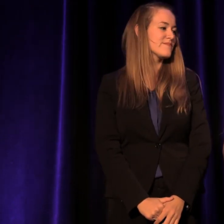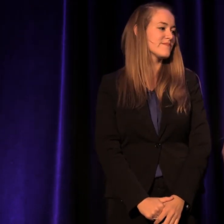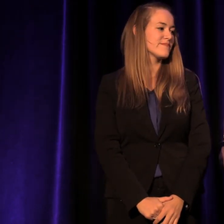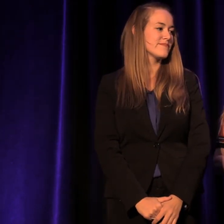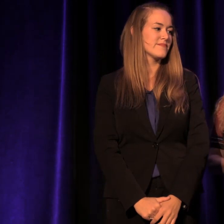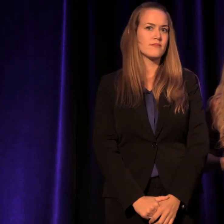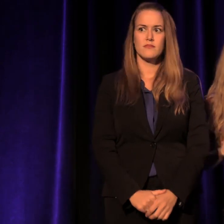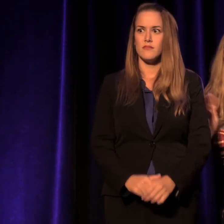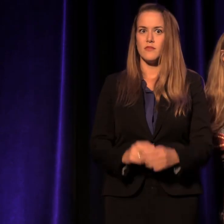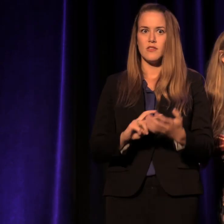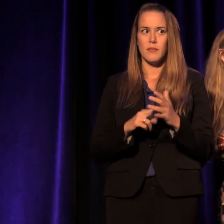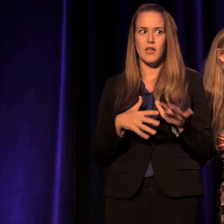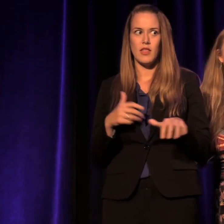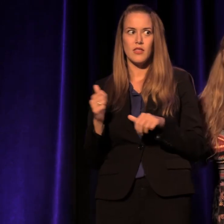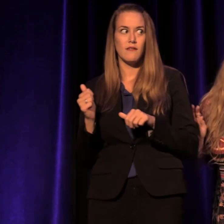Does that mean I can return?